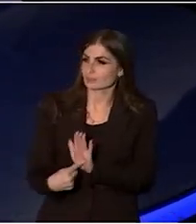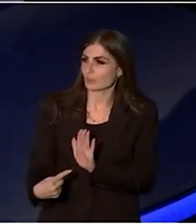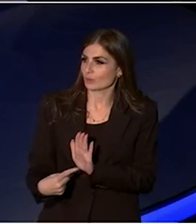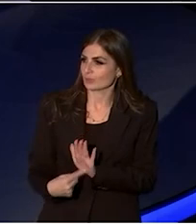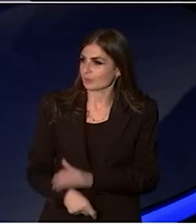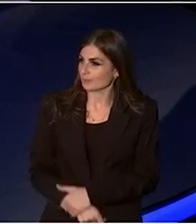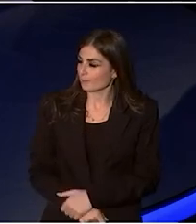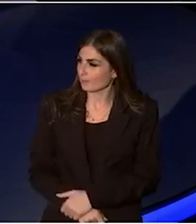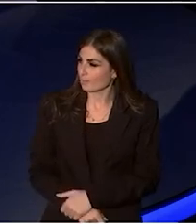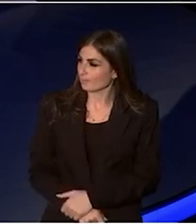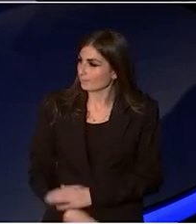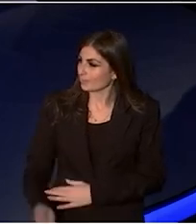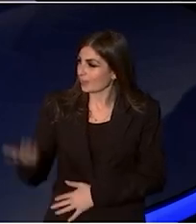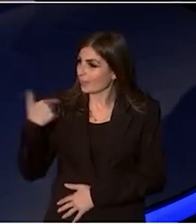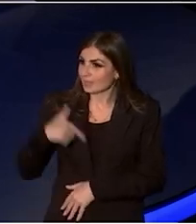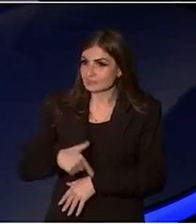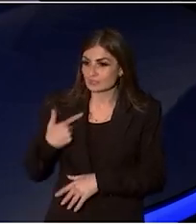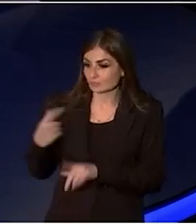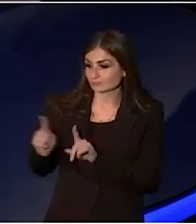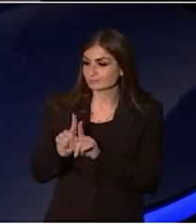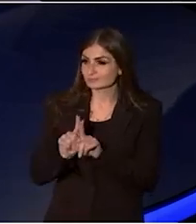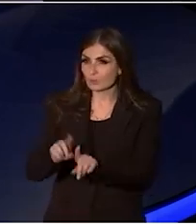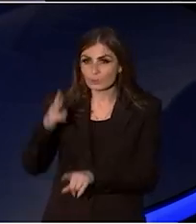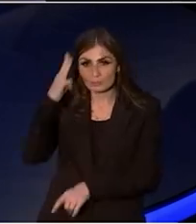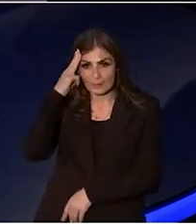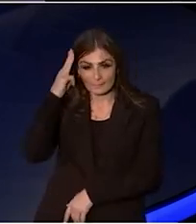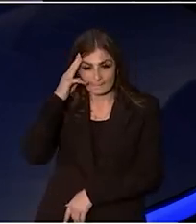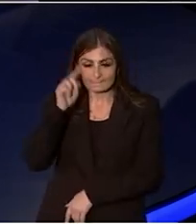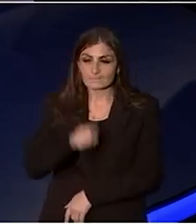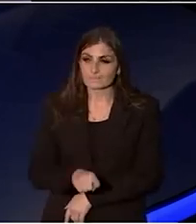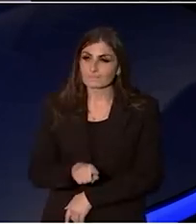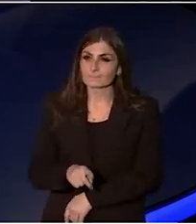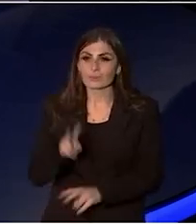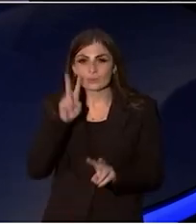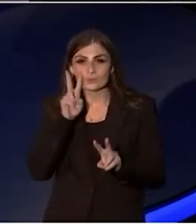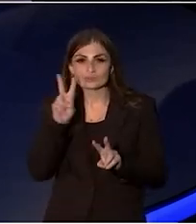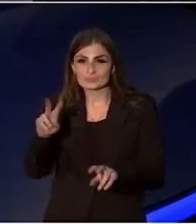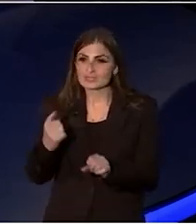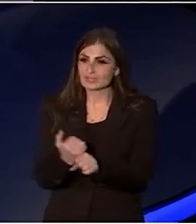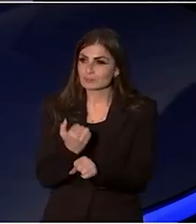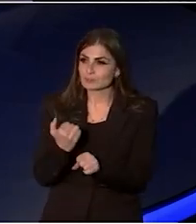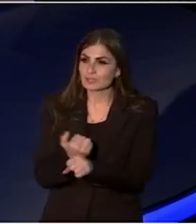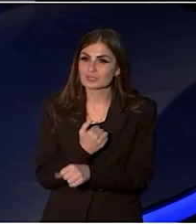The last time I went out with my mum was to see the production across the road.